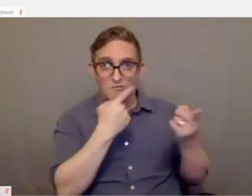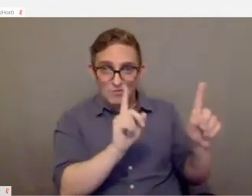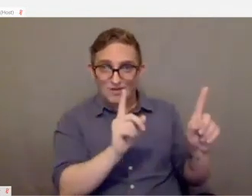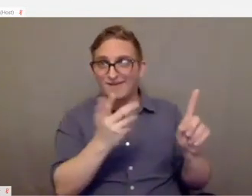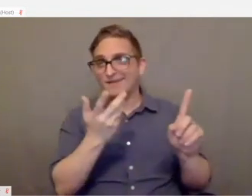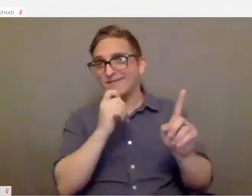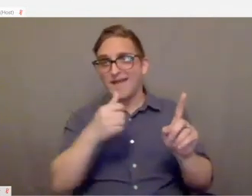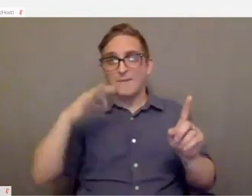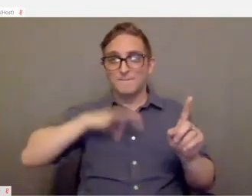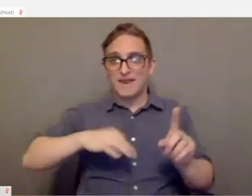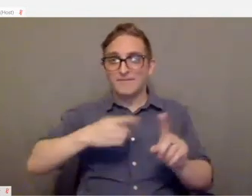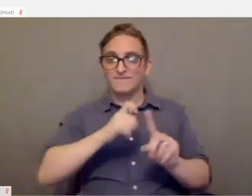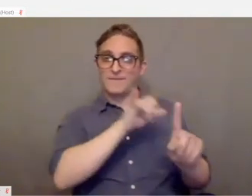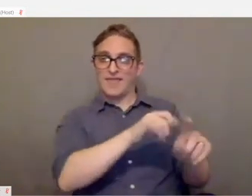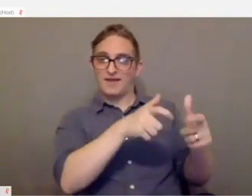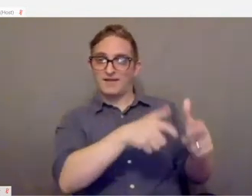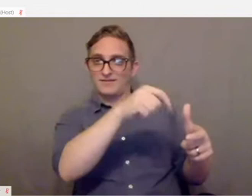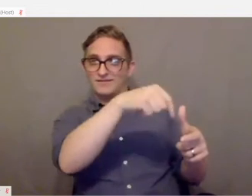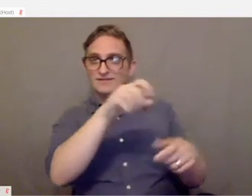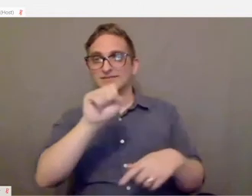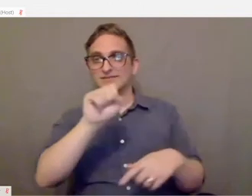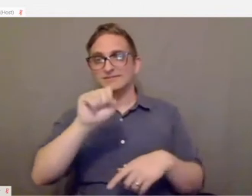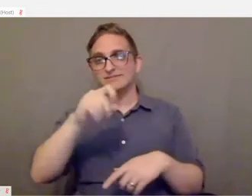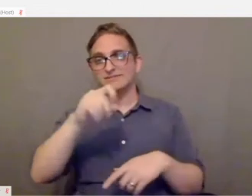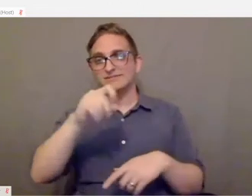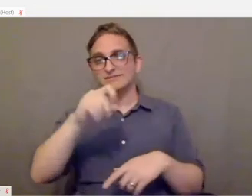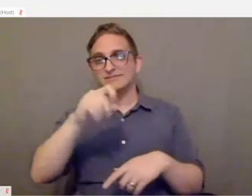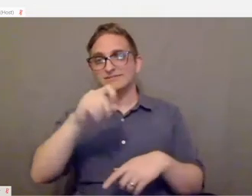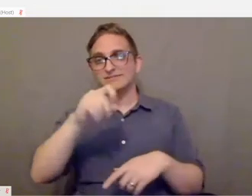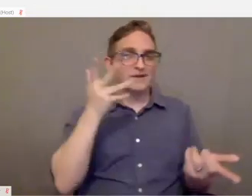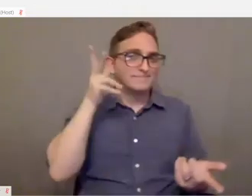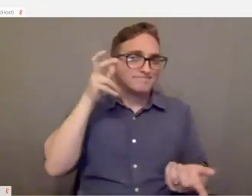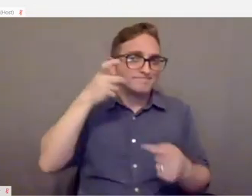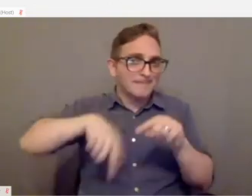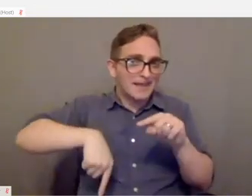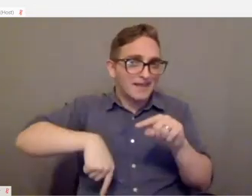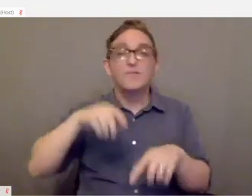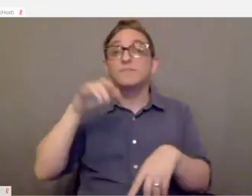benefit from a speaker telling them information. That's where smart displays come in.